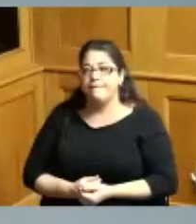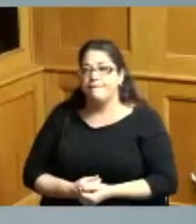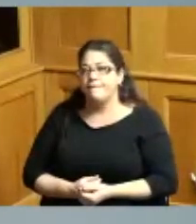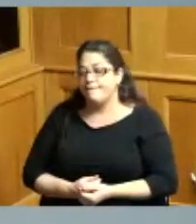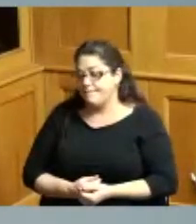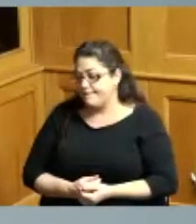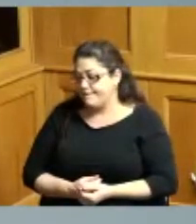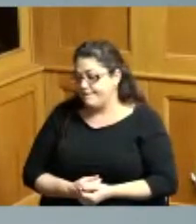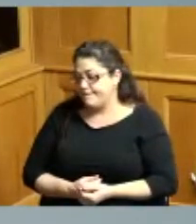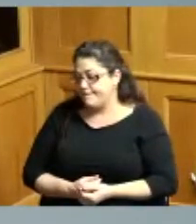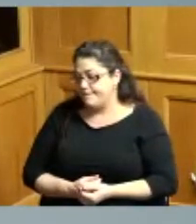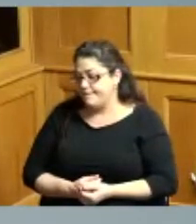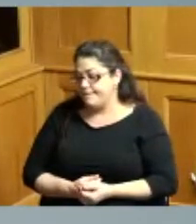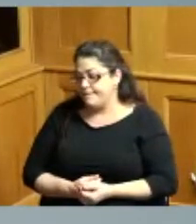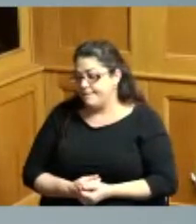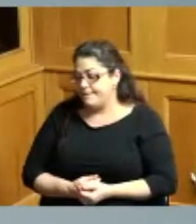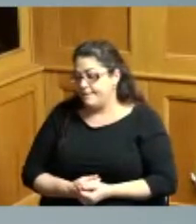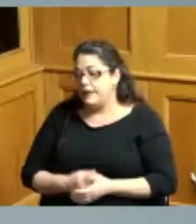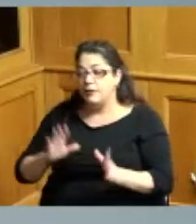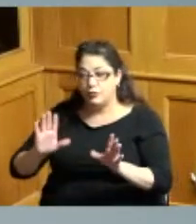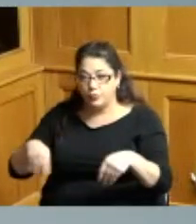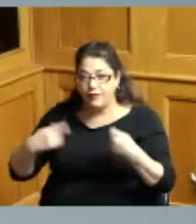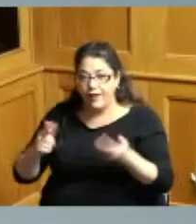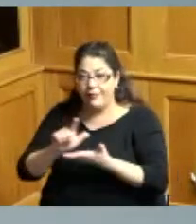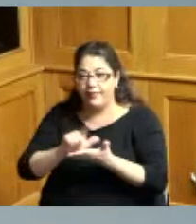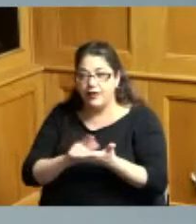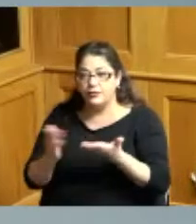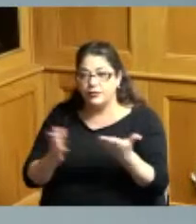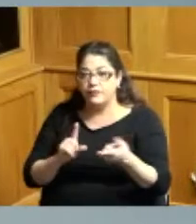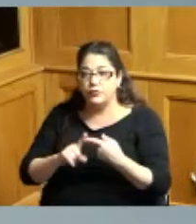employment of special counsel to provide legal services to the Board and county employees